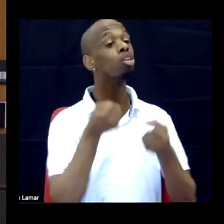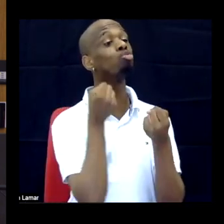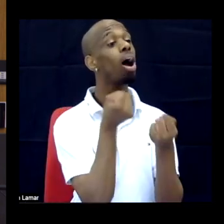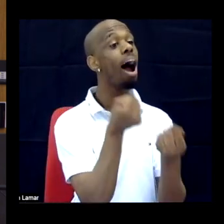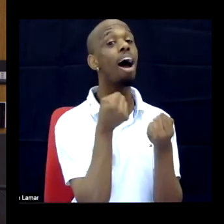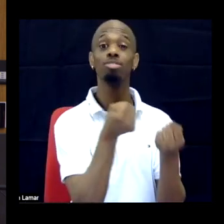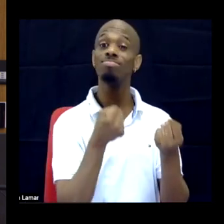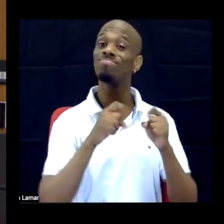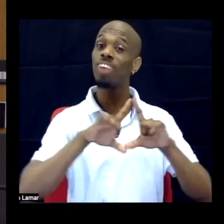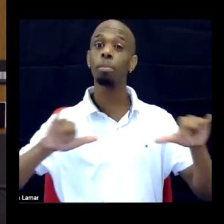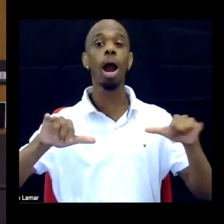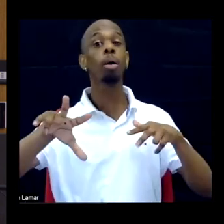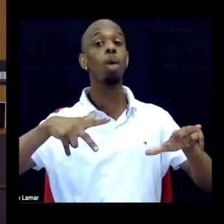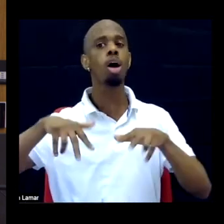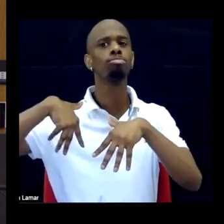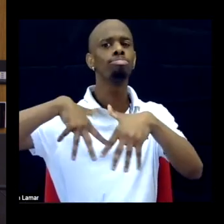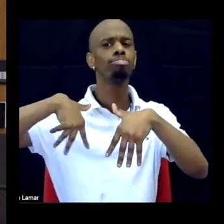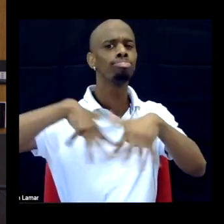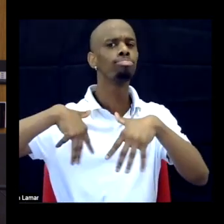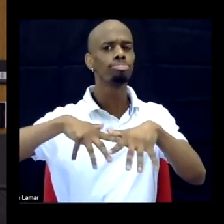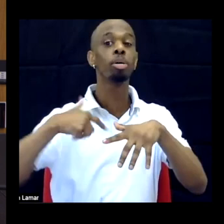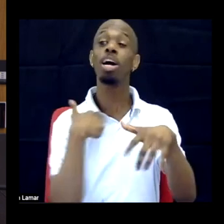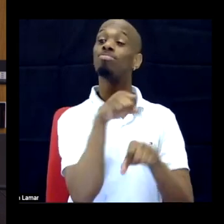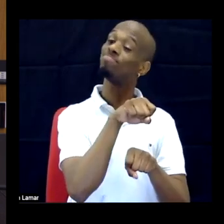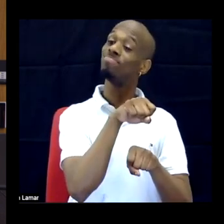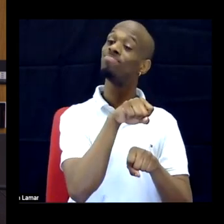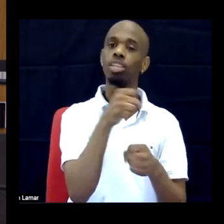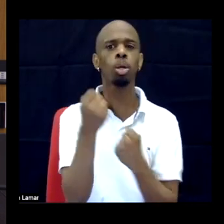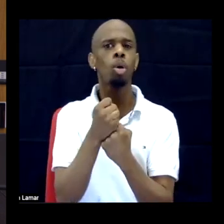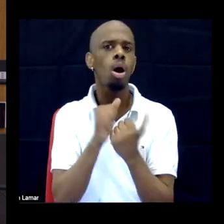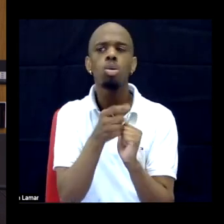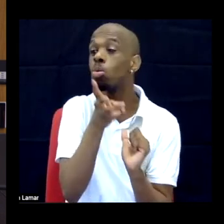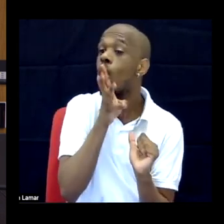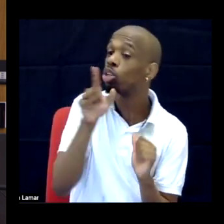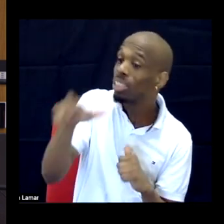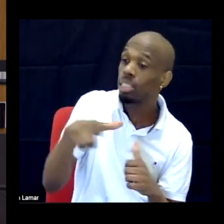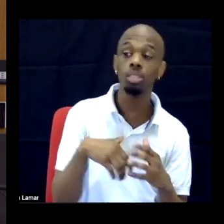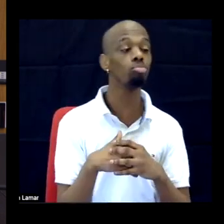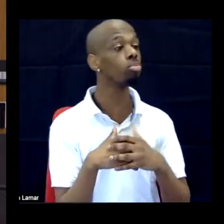And that was my way of being involved with the body that I have and the risk I am able and willing to take, right.